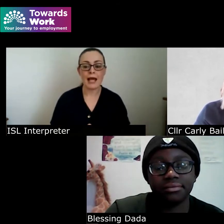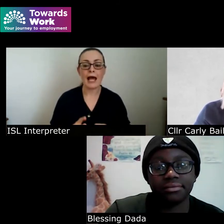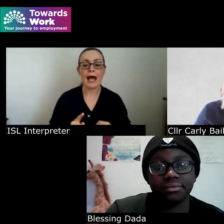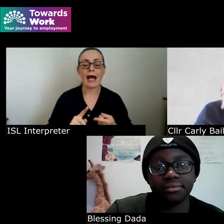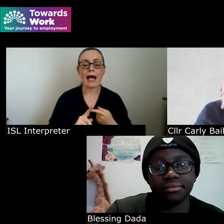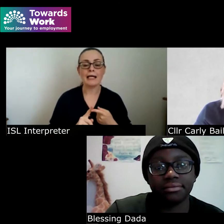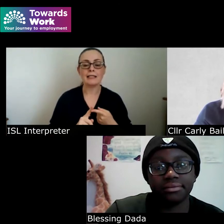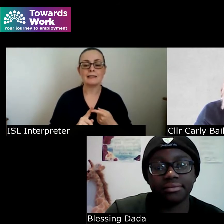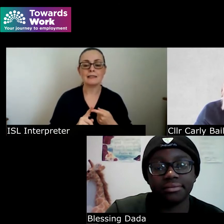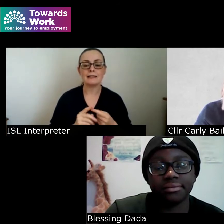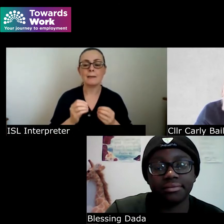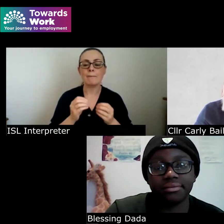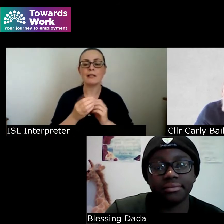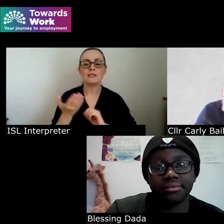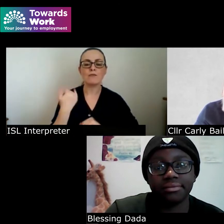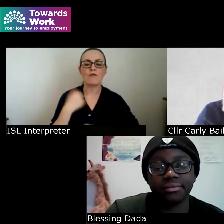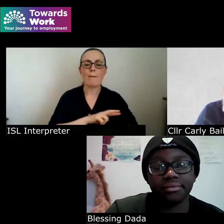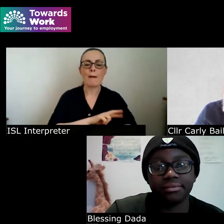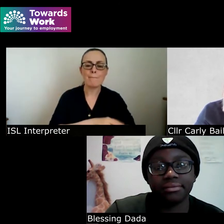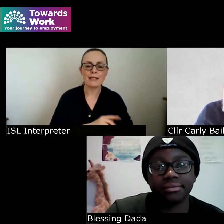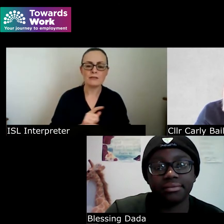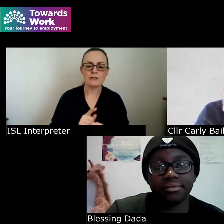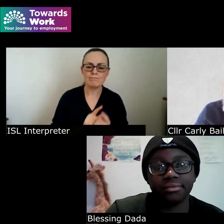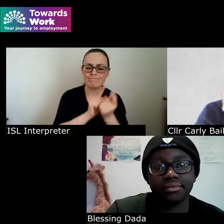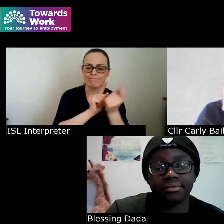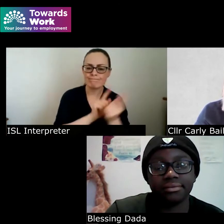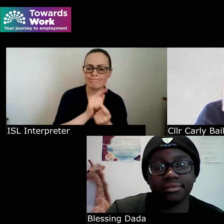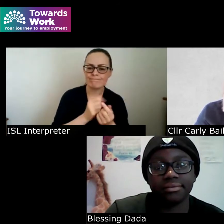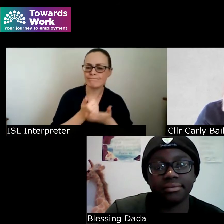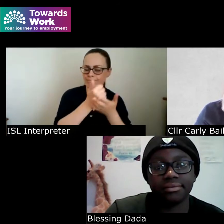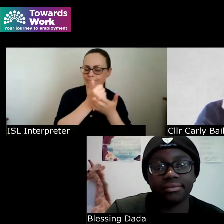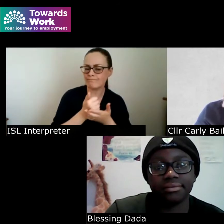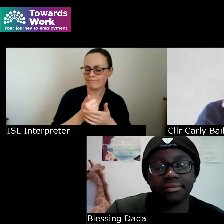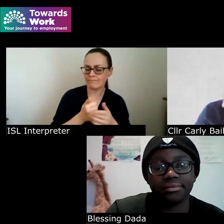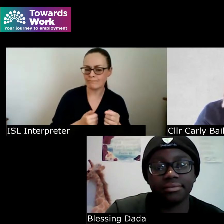that that's part of hopefully some of the work that's going to be going on here with open joys